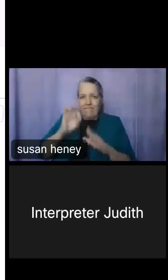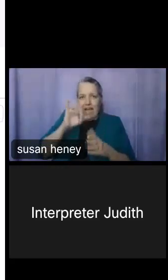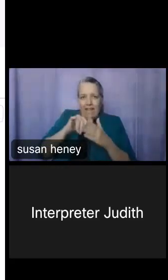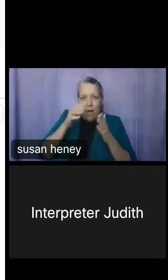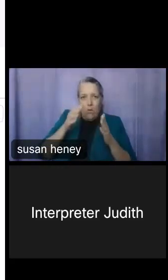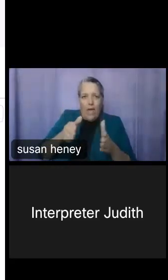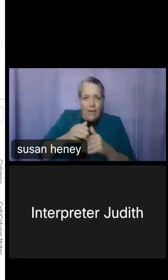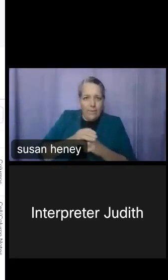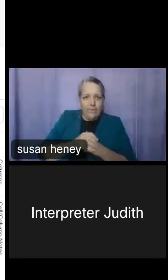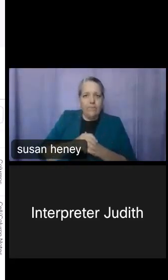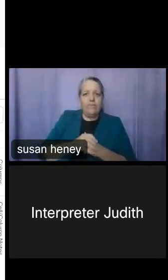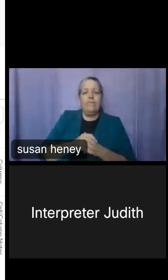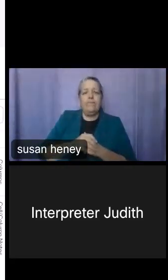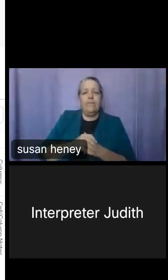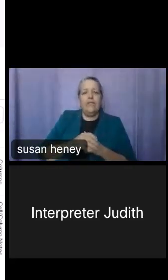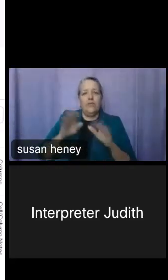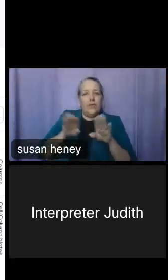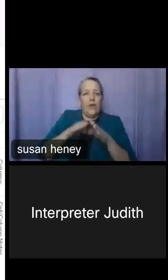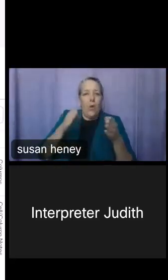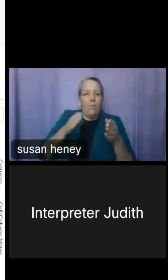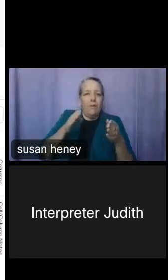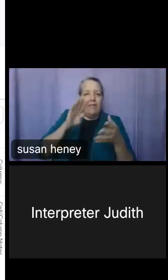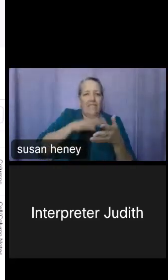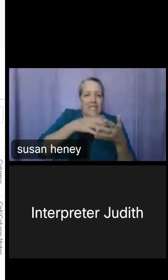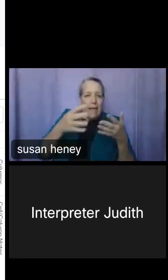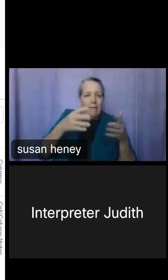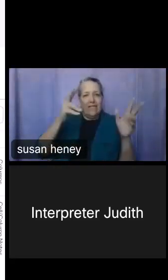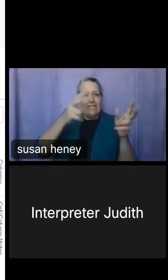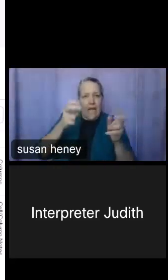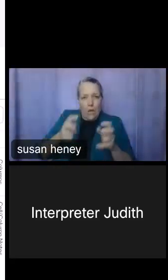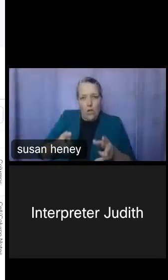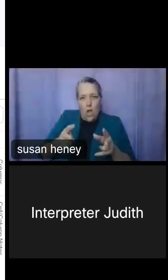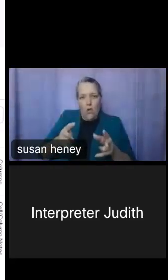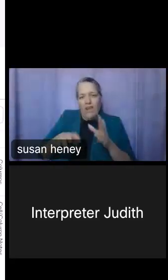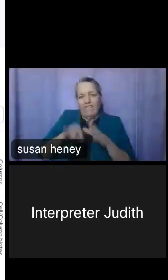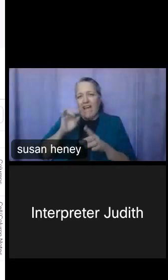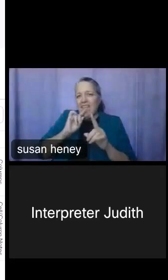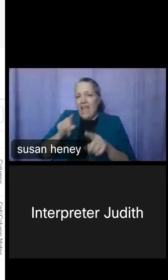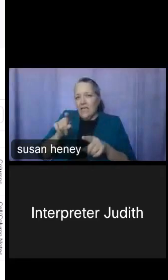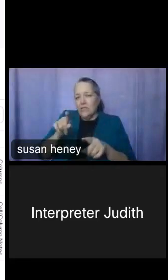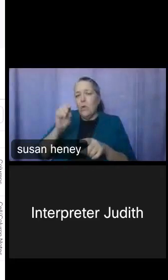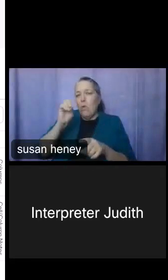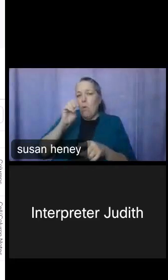you can either open the table, download it, and get to the answer that way, or for those